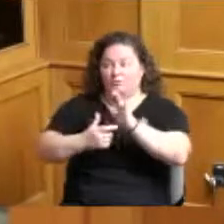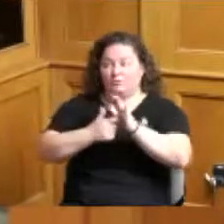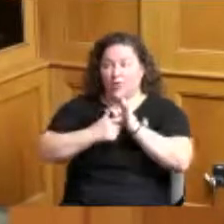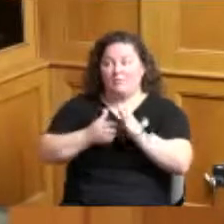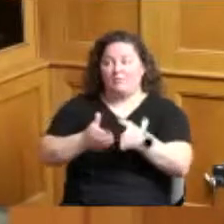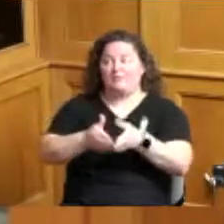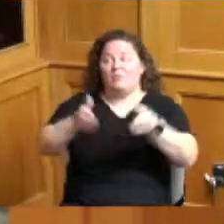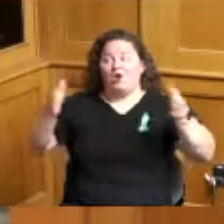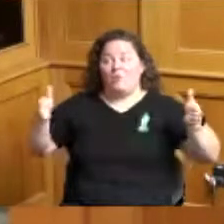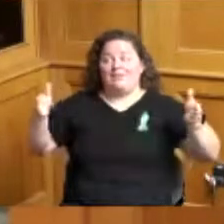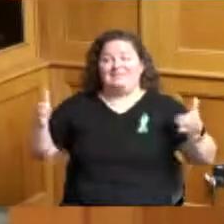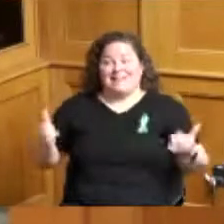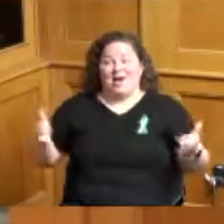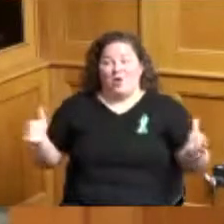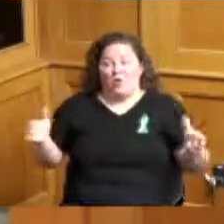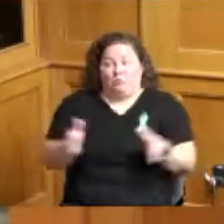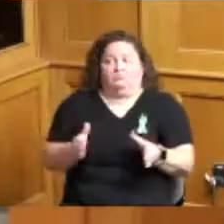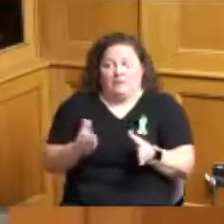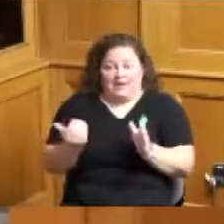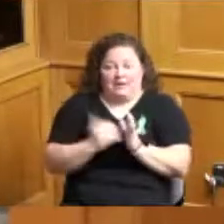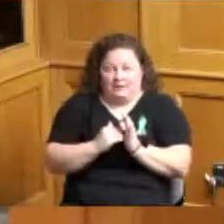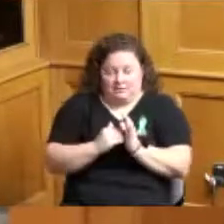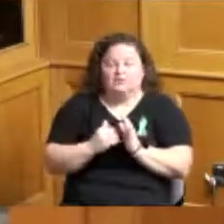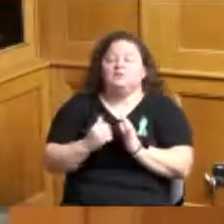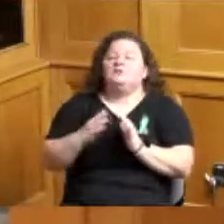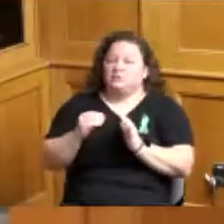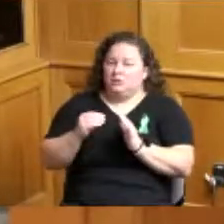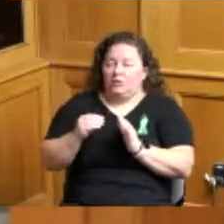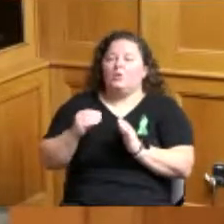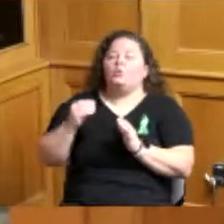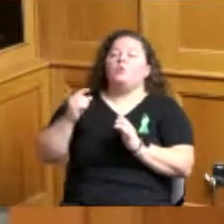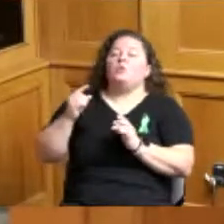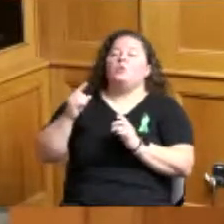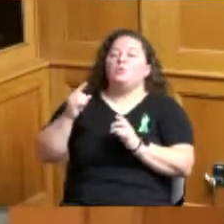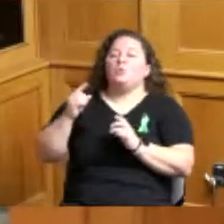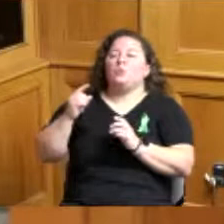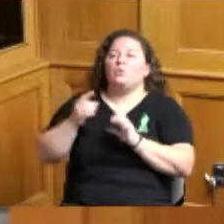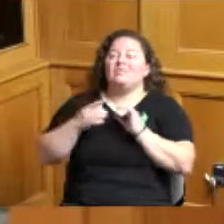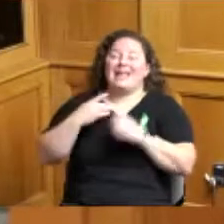families in Hamilton County as it relates to their medicaid eligibility so it will involve a lot of